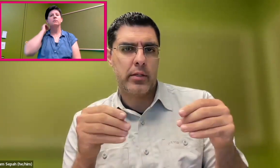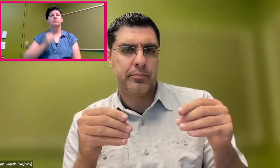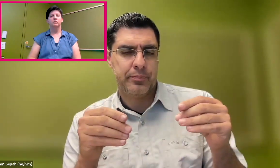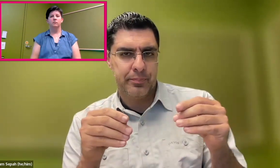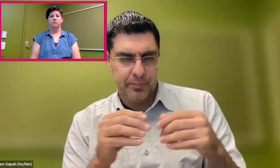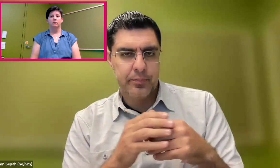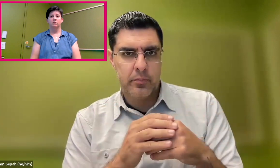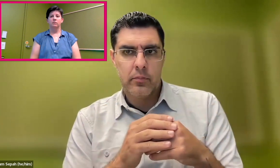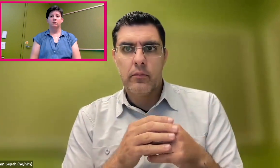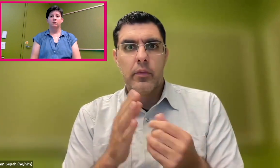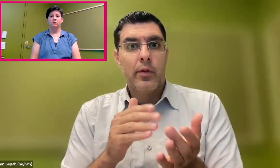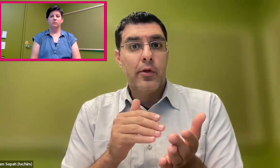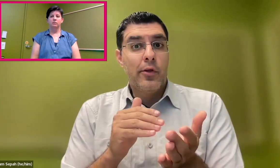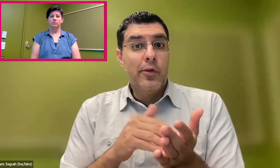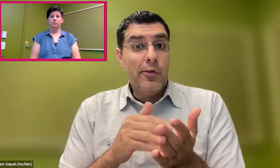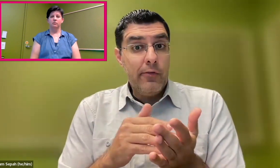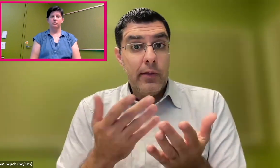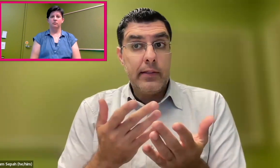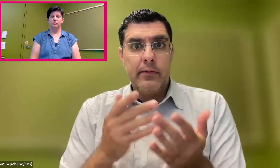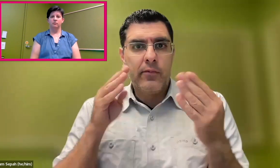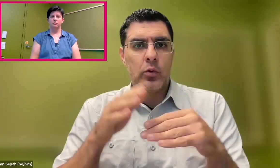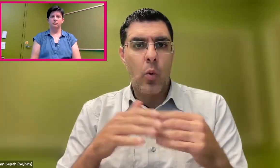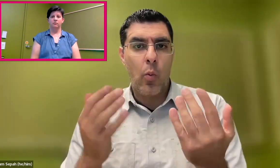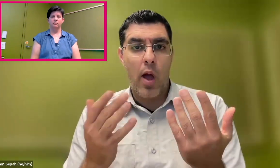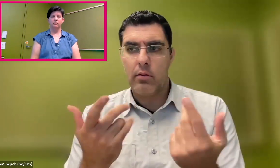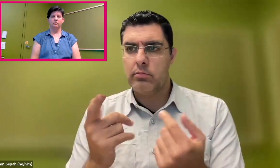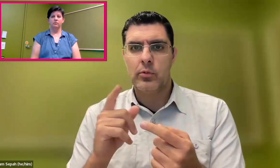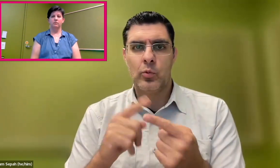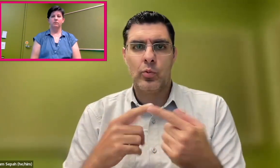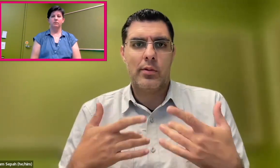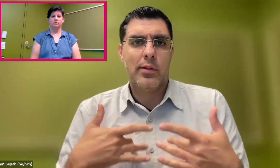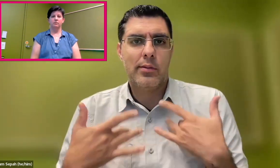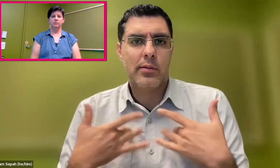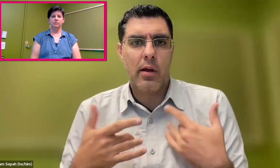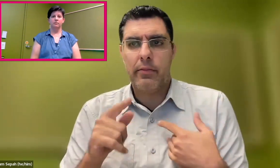because they're trying to deliver things to market. And often what they're focusing on